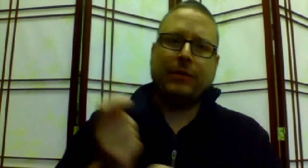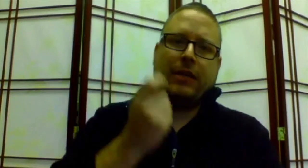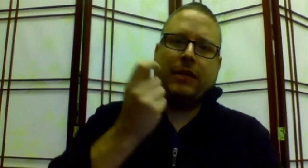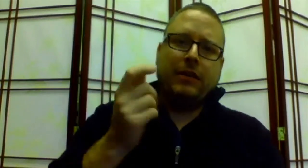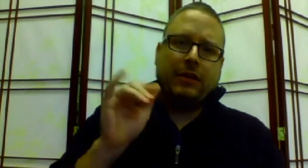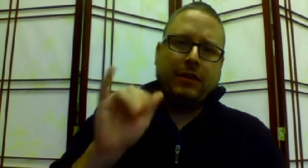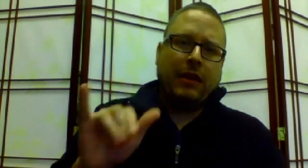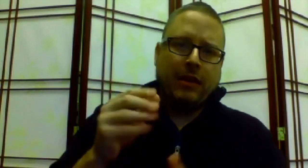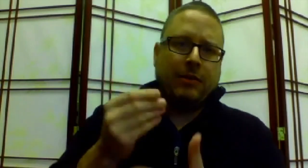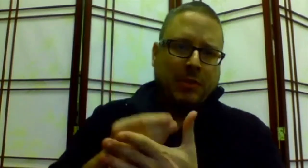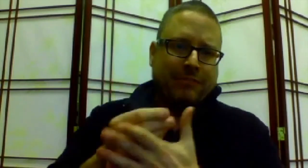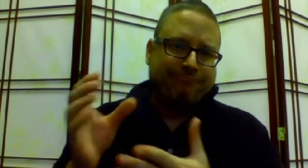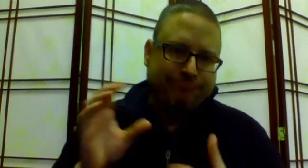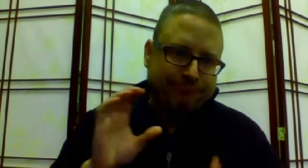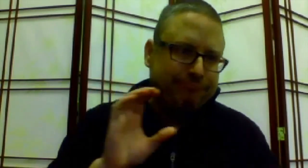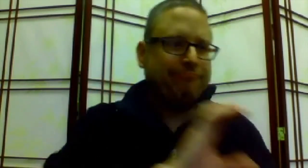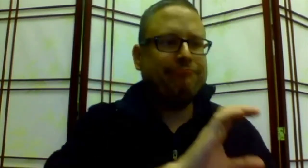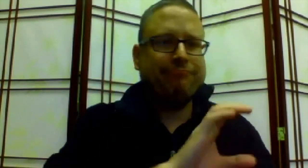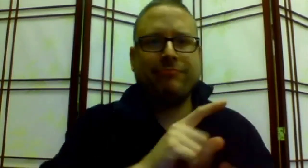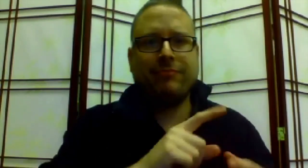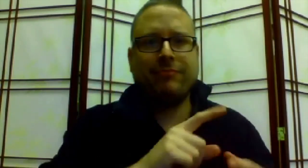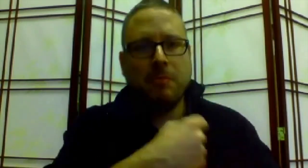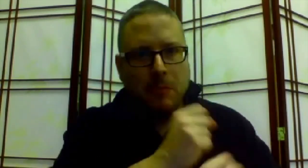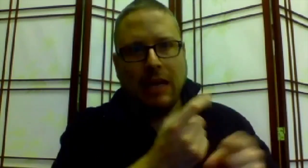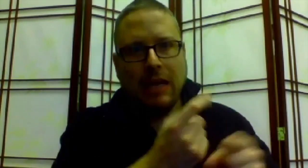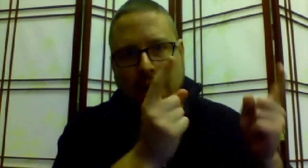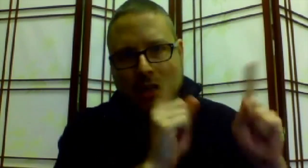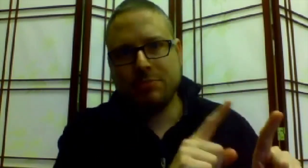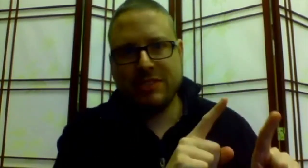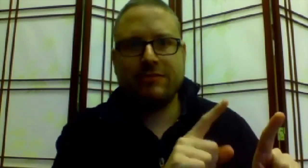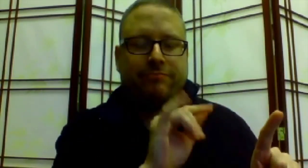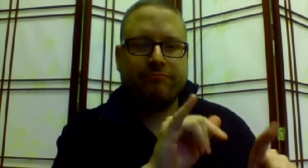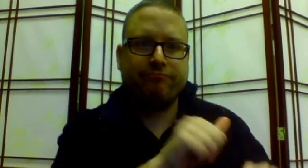If we are able to get that money, it will go towards